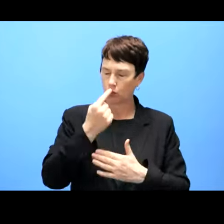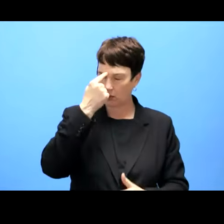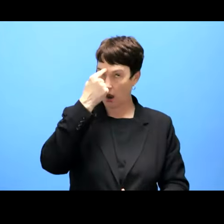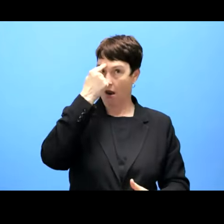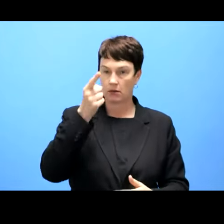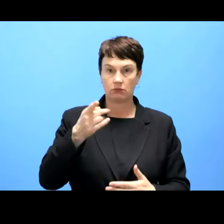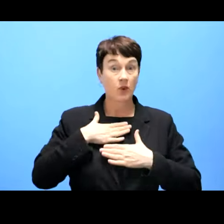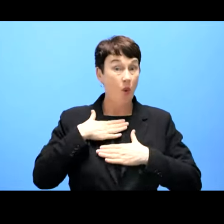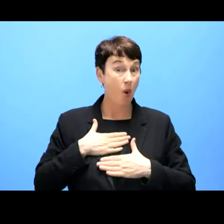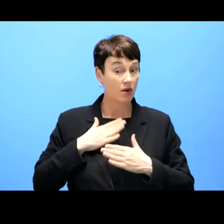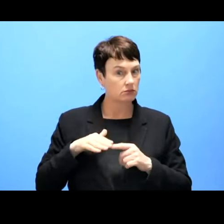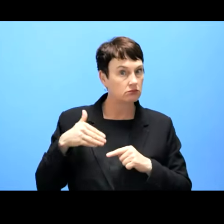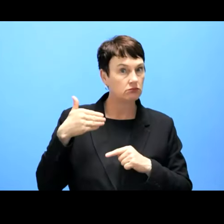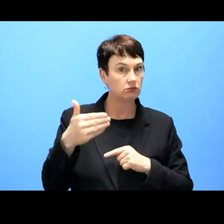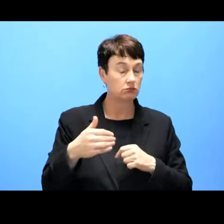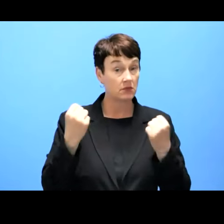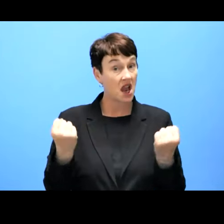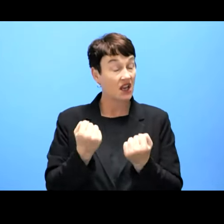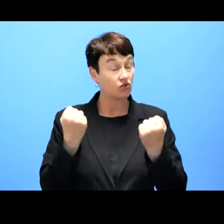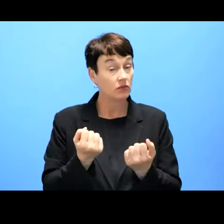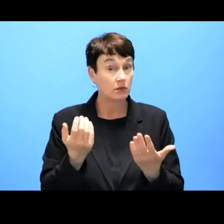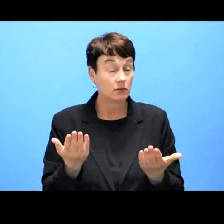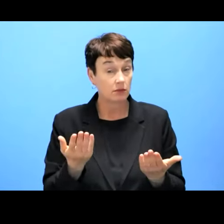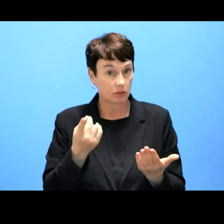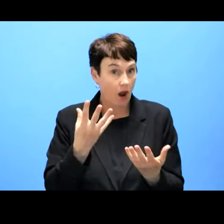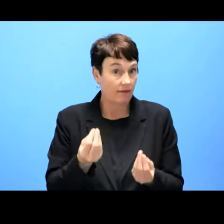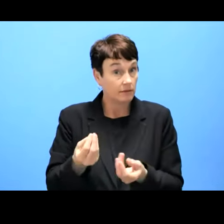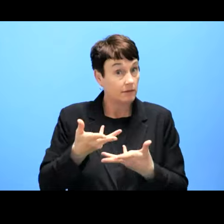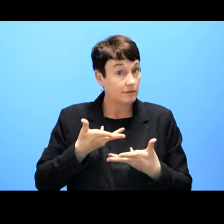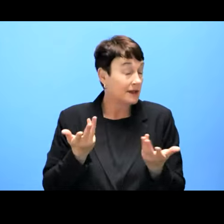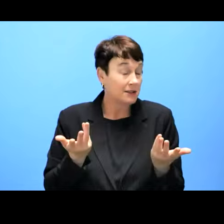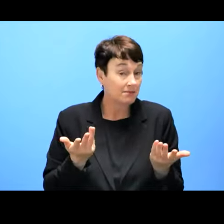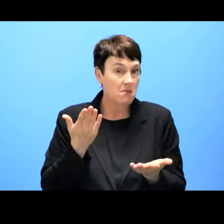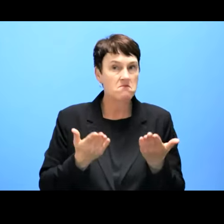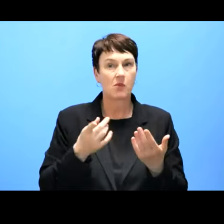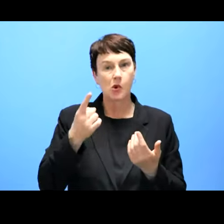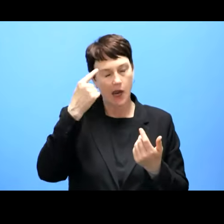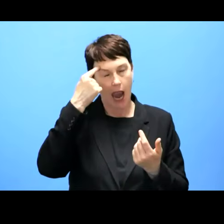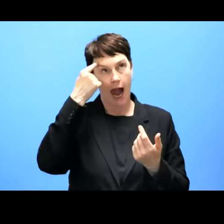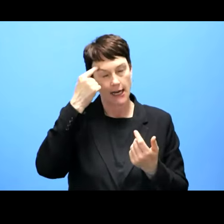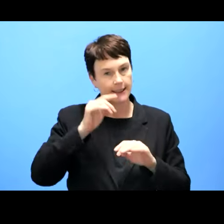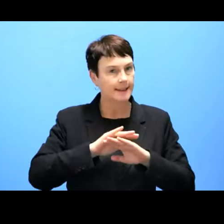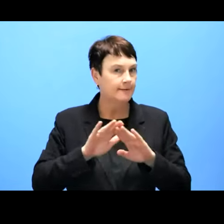you would like to share about the possible improvements or additions to what you are doing?